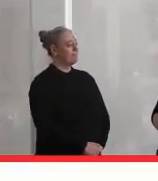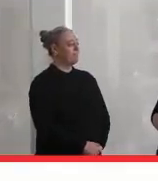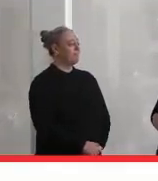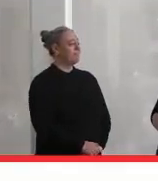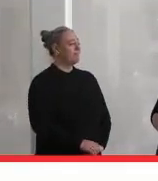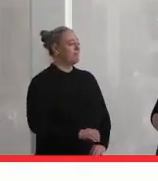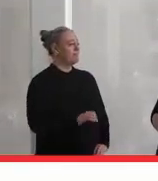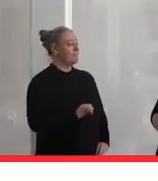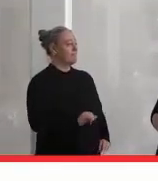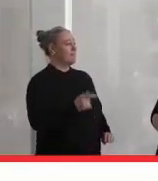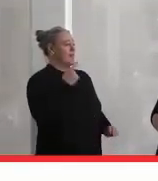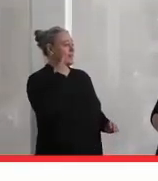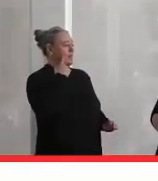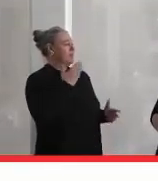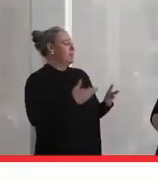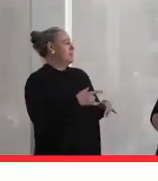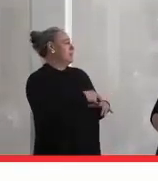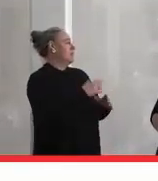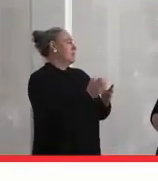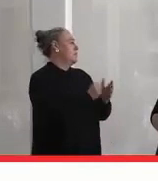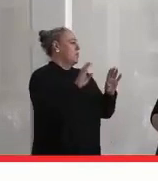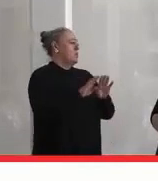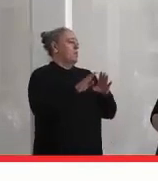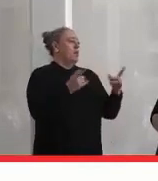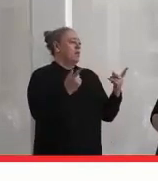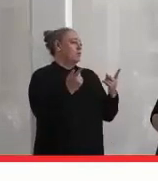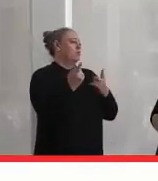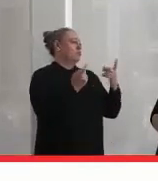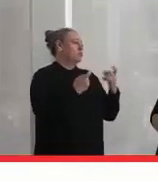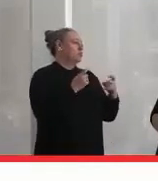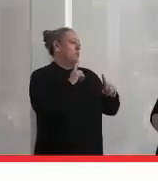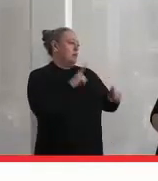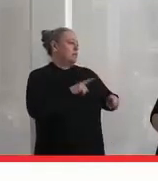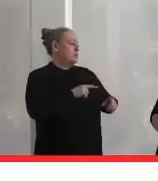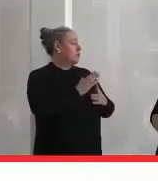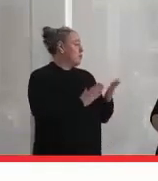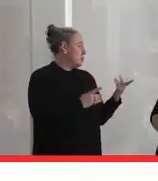I think it's time to open up for a few questions for Jan.